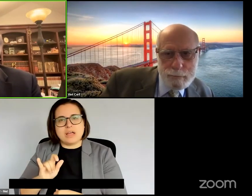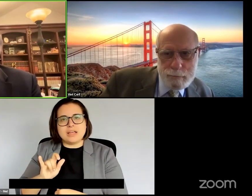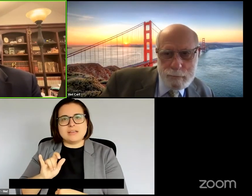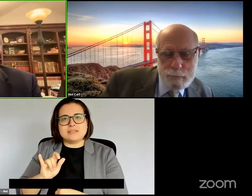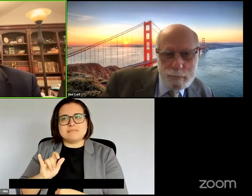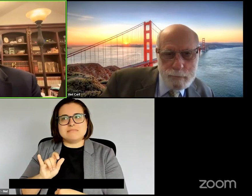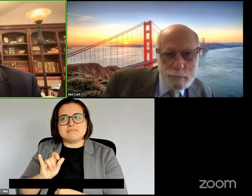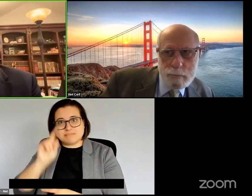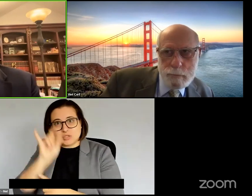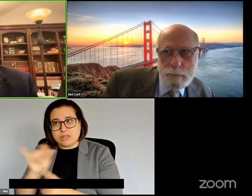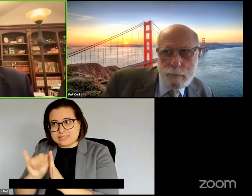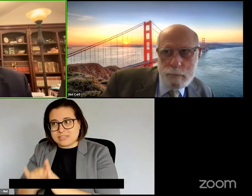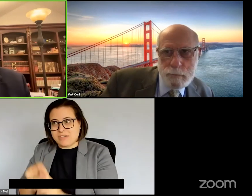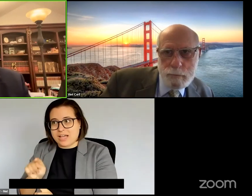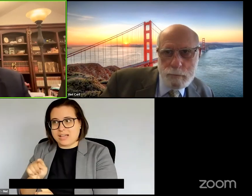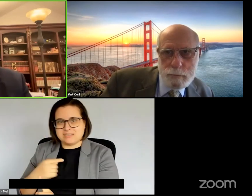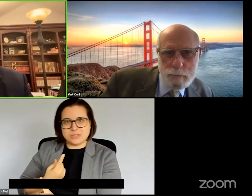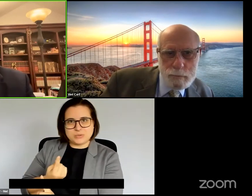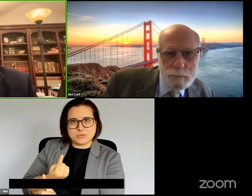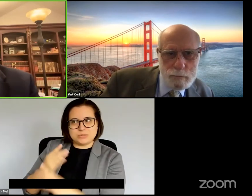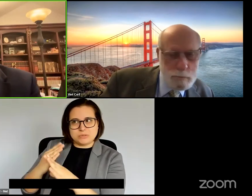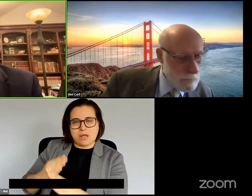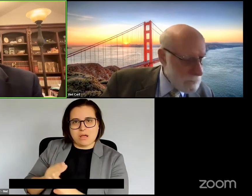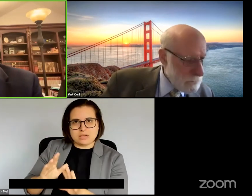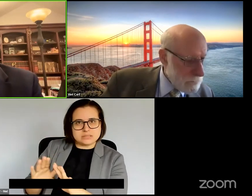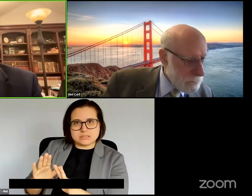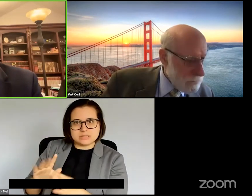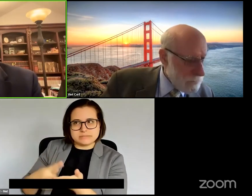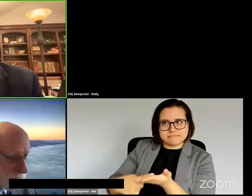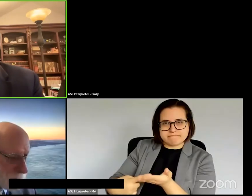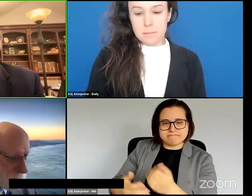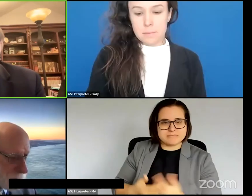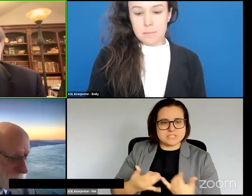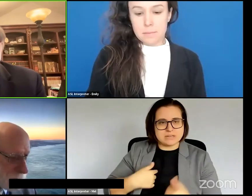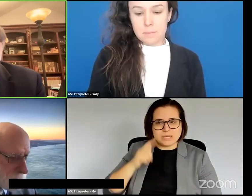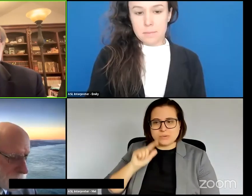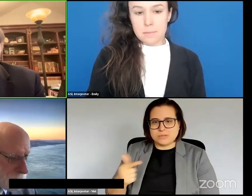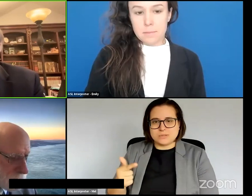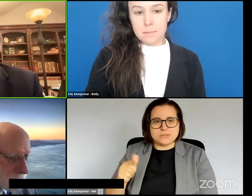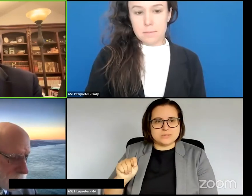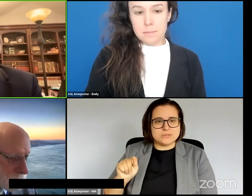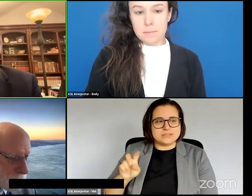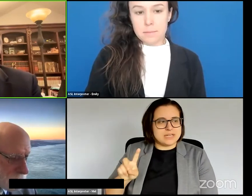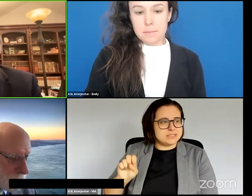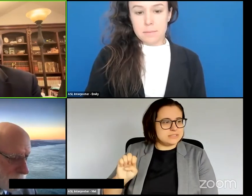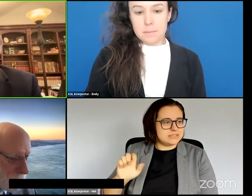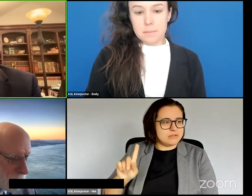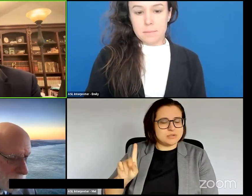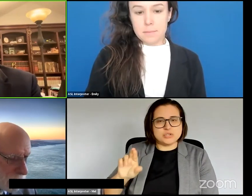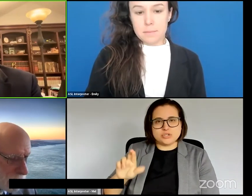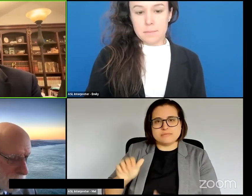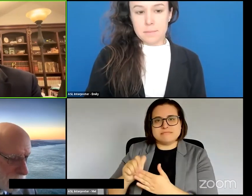So let me hand this off now to Ted Selker, who is going to be leading a first panel and